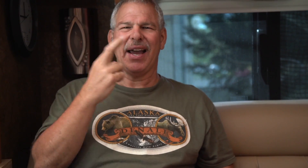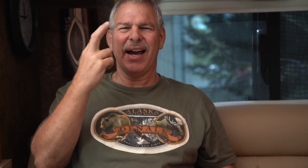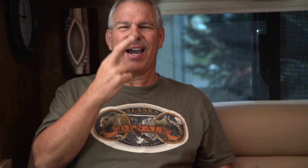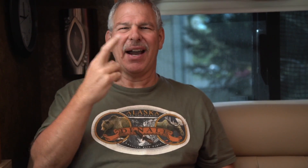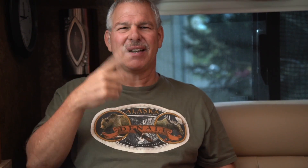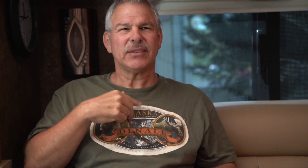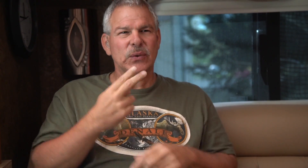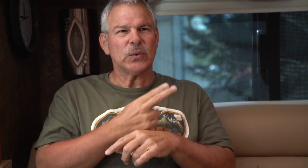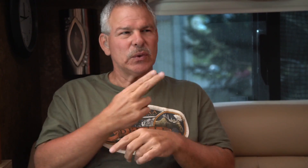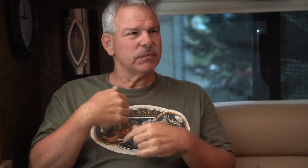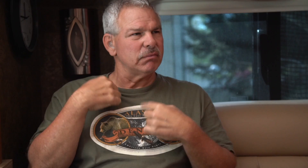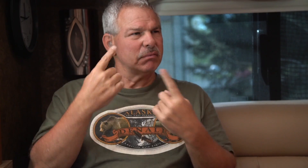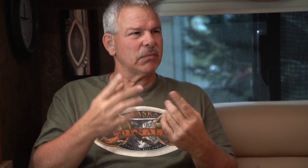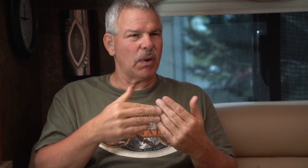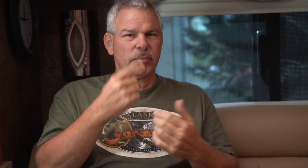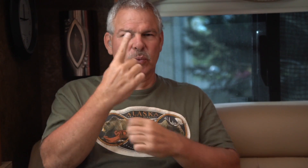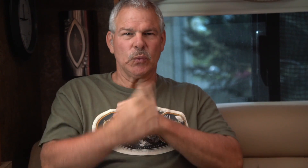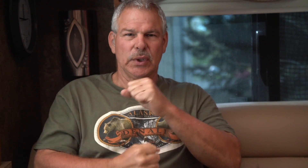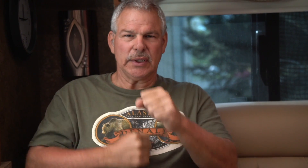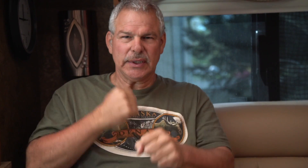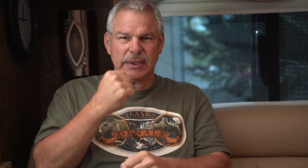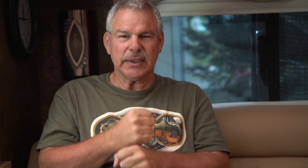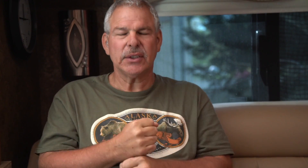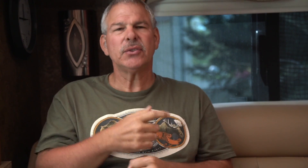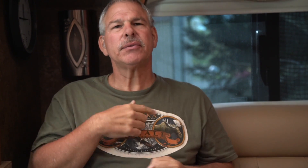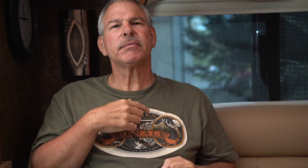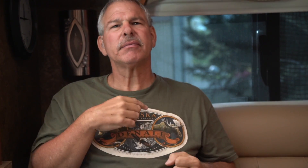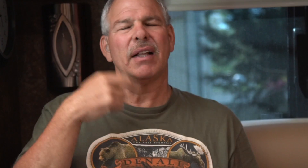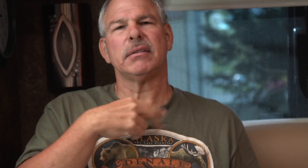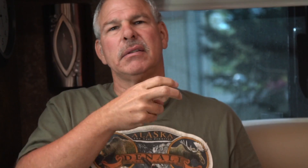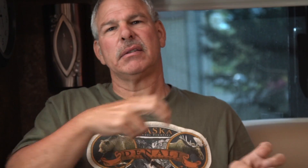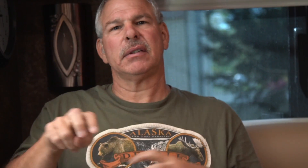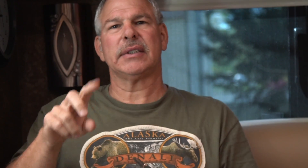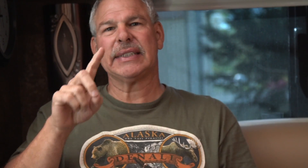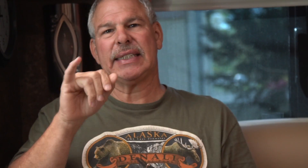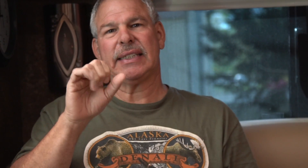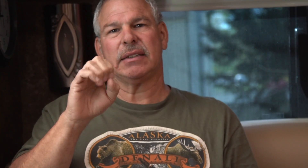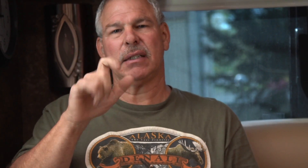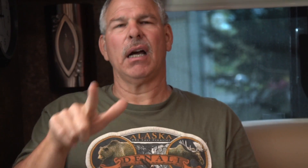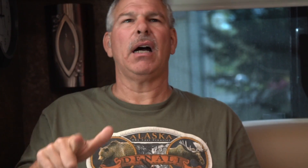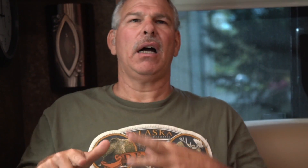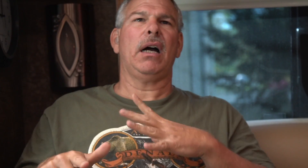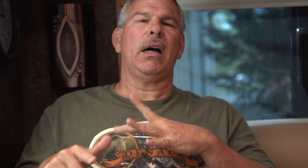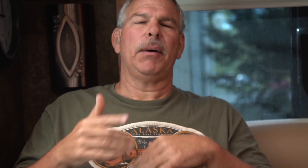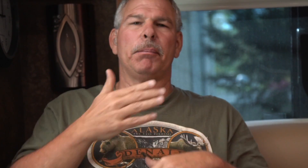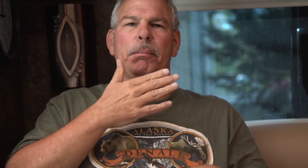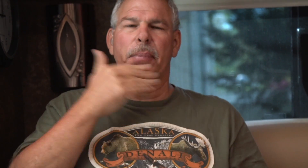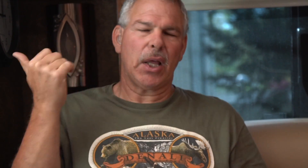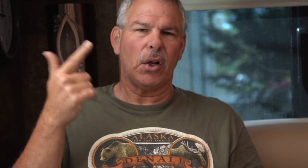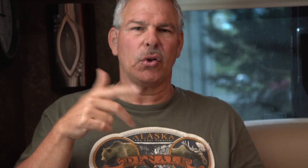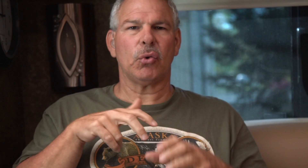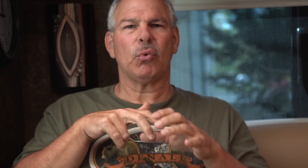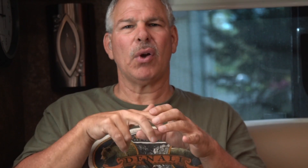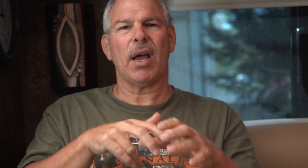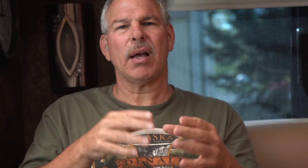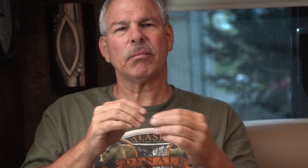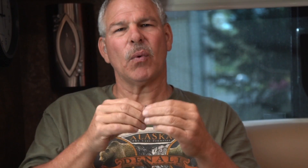I came to realizations after using it for almost a year. I switched to diesel gas and it is much better.